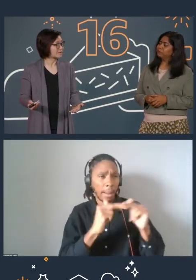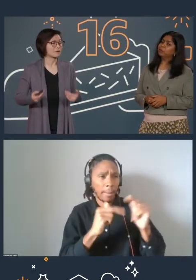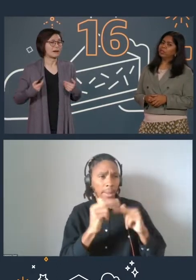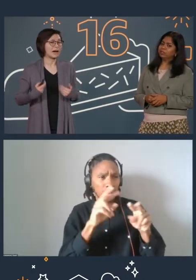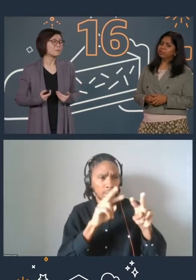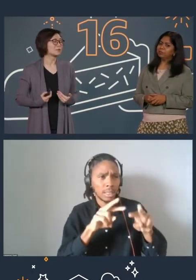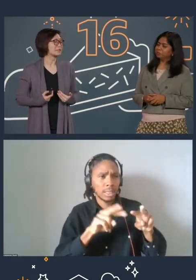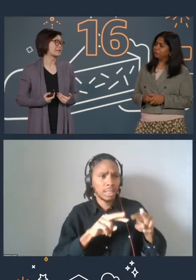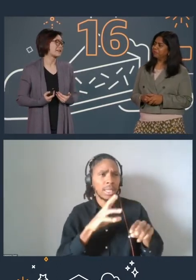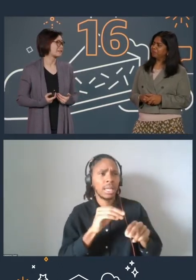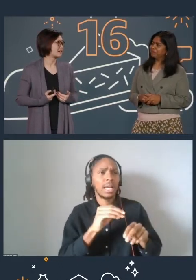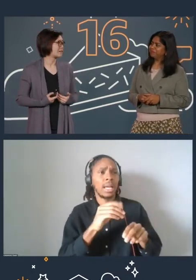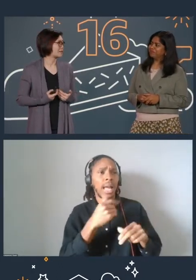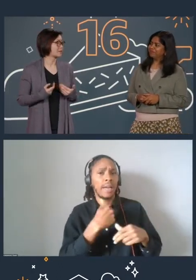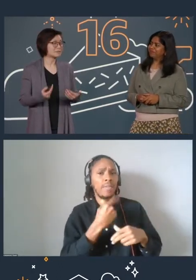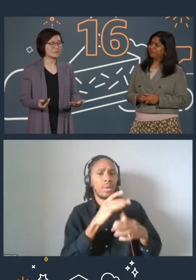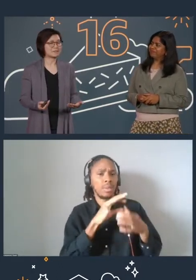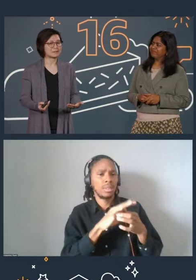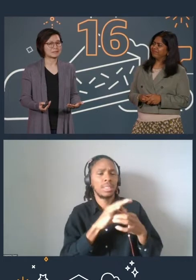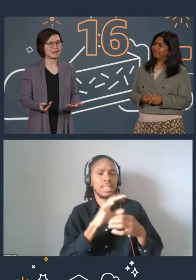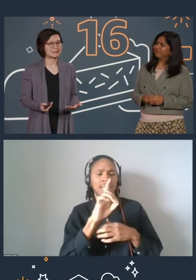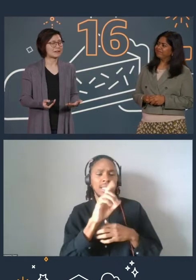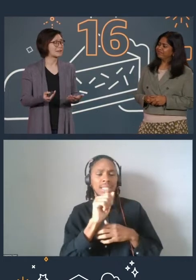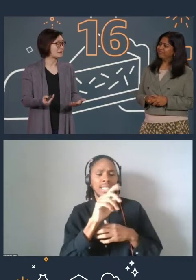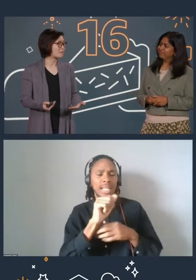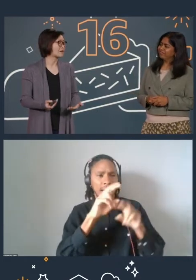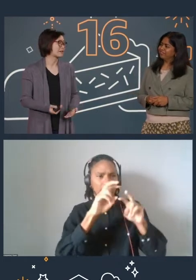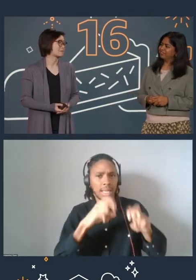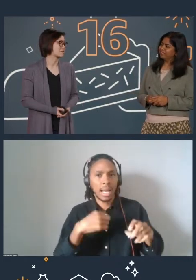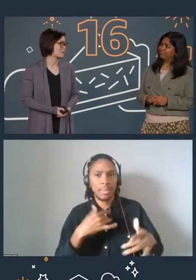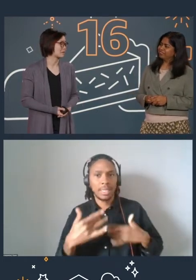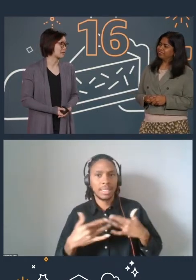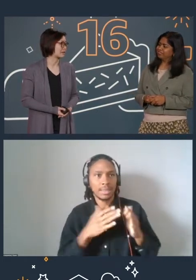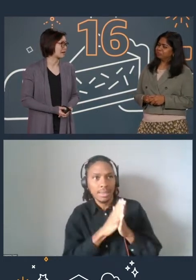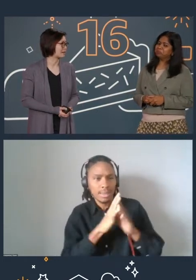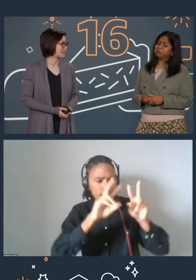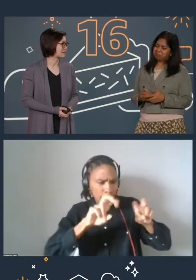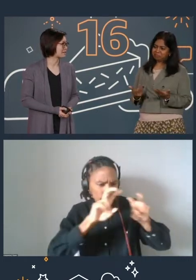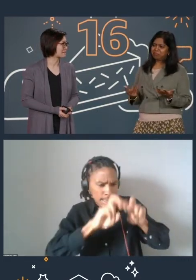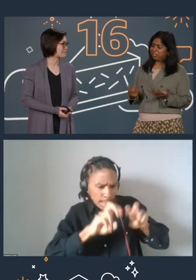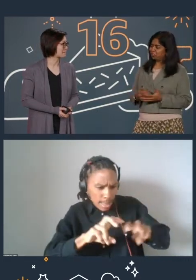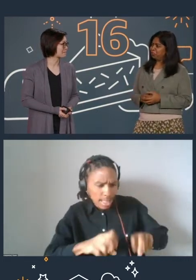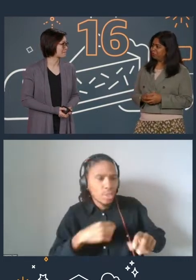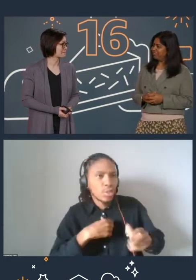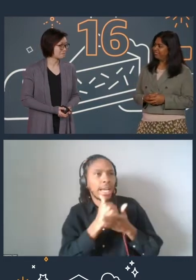So I'm really excited to dive a little bit deeper into that so I can help my customers with building their data lakes. That's cool.